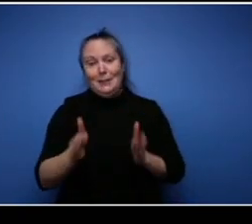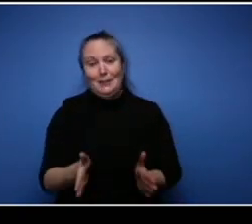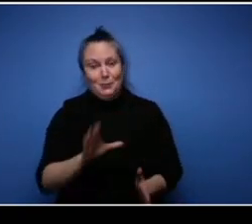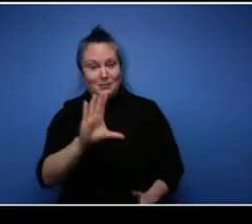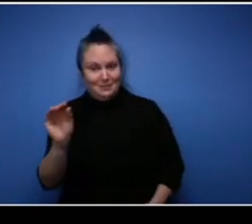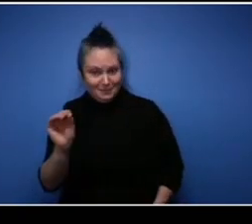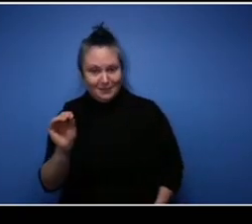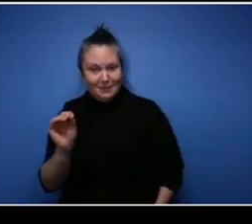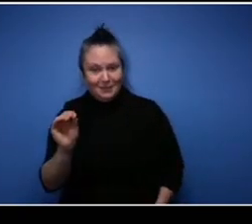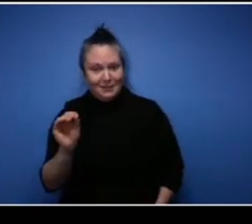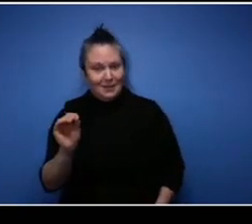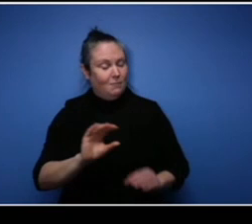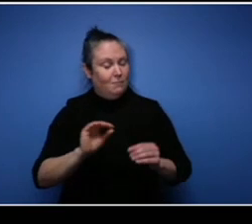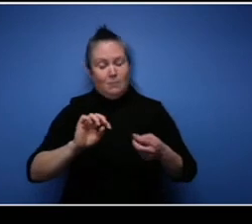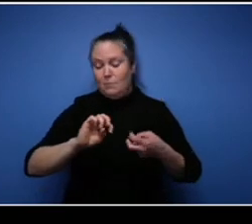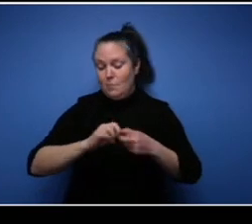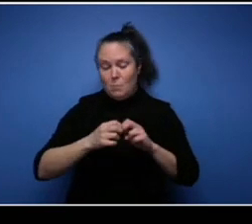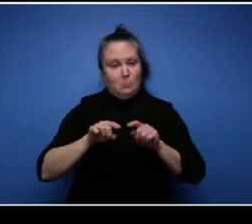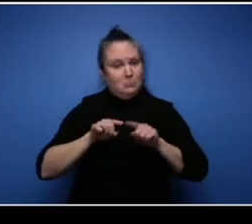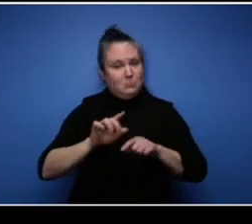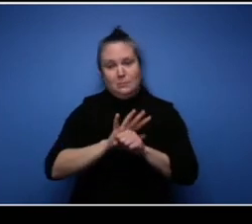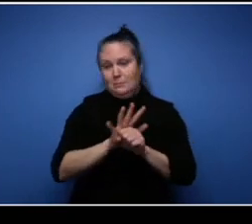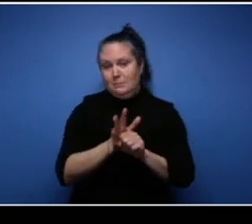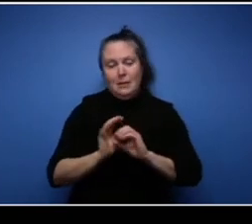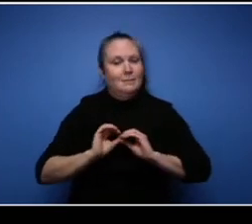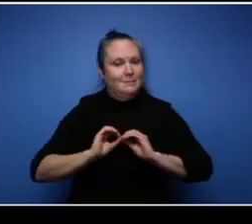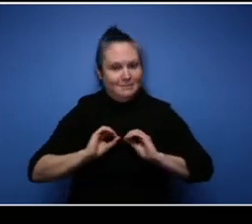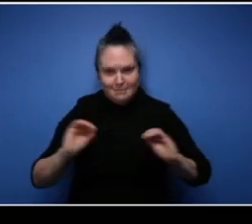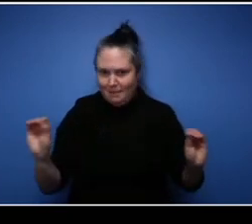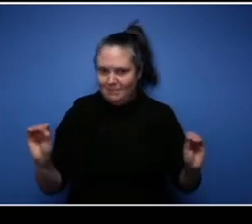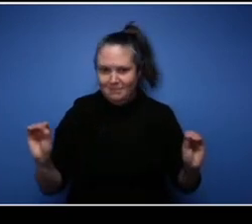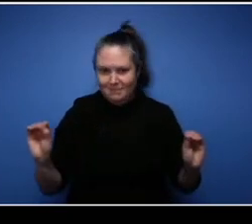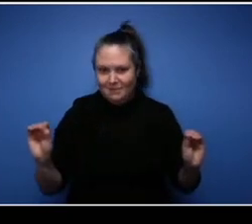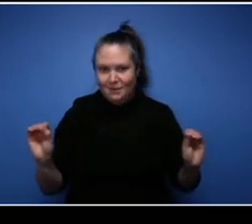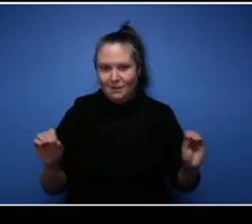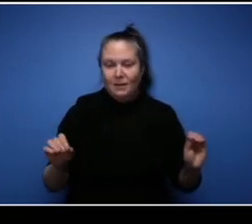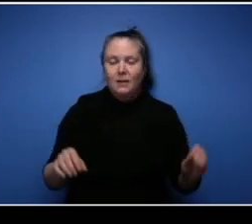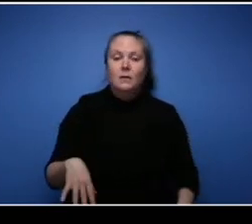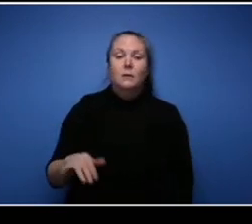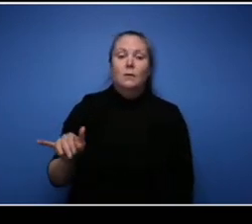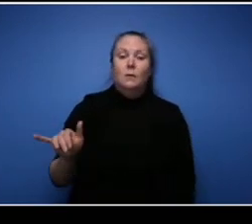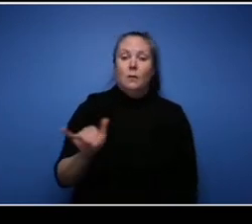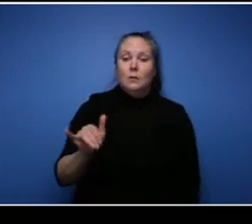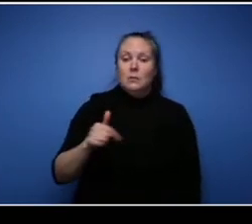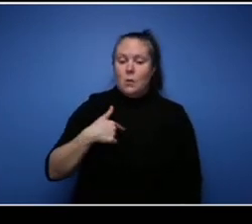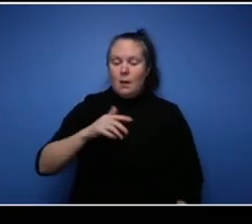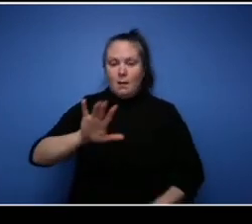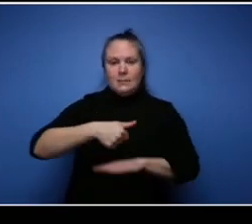during the pandemic and I was able to even you know start an organization during the